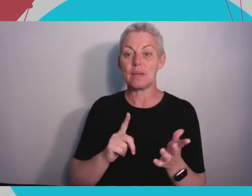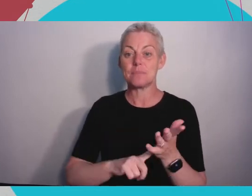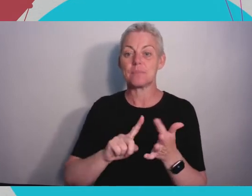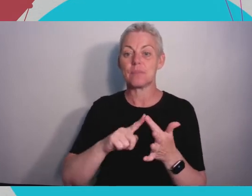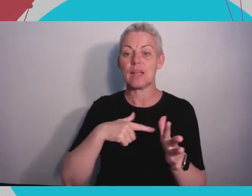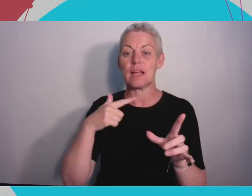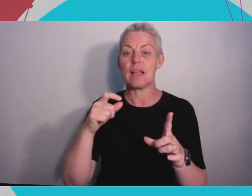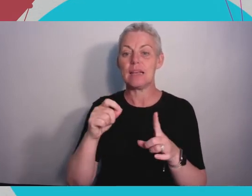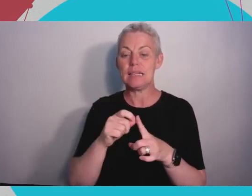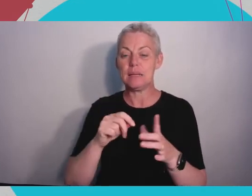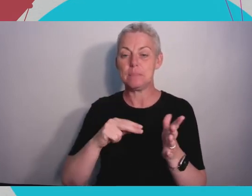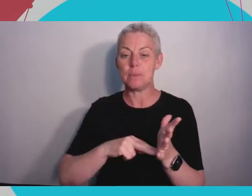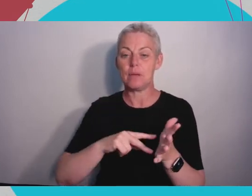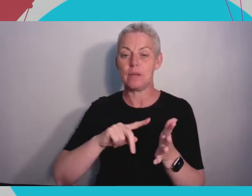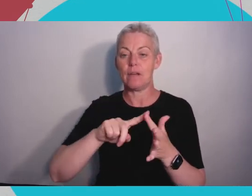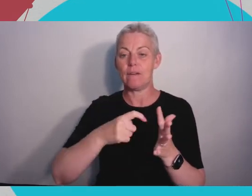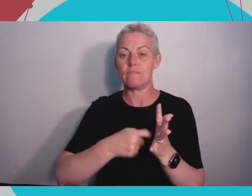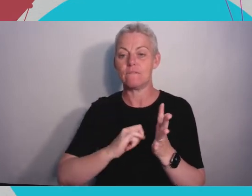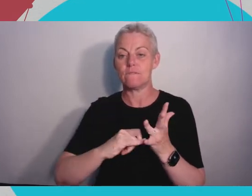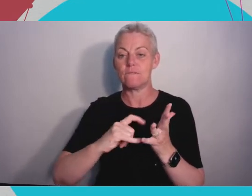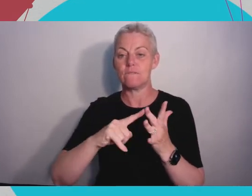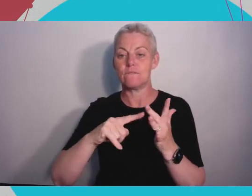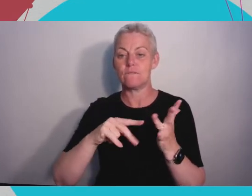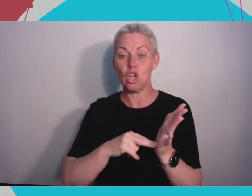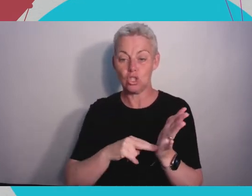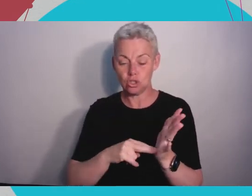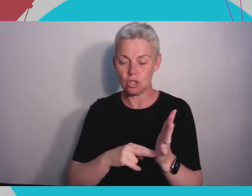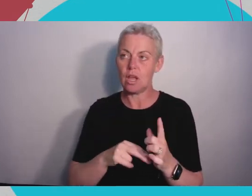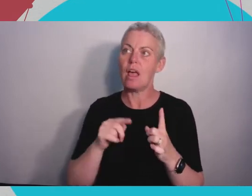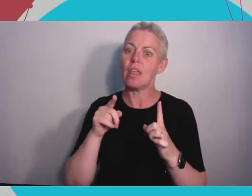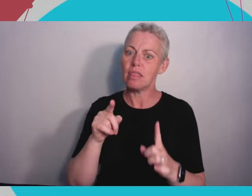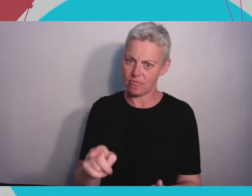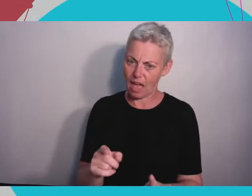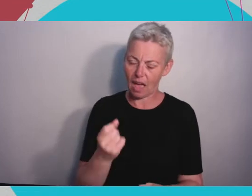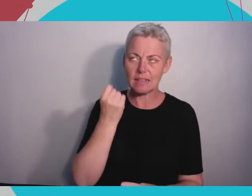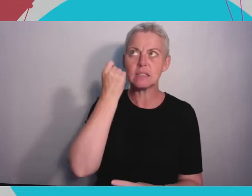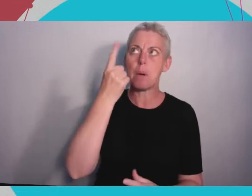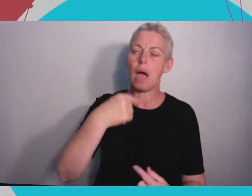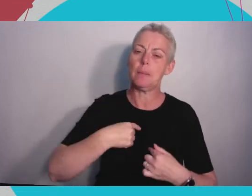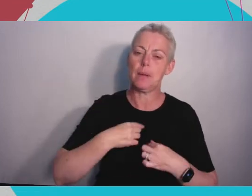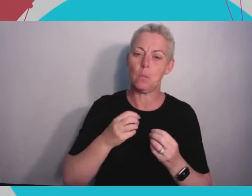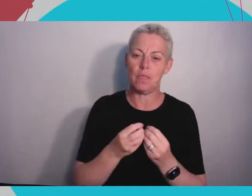inspired me- the hand tracking company that I was super happy to be able to bring on board